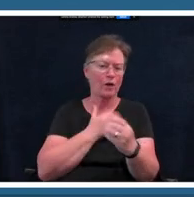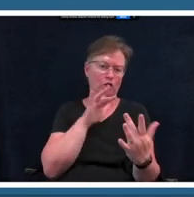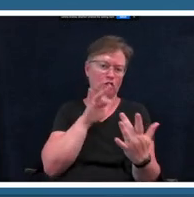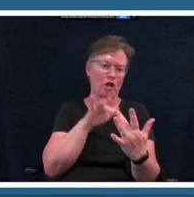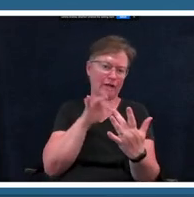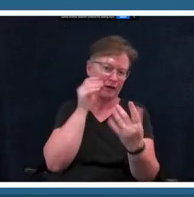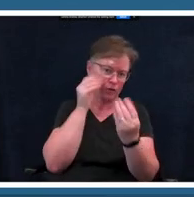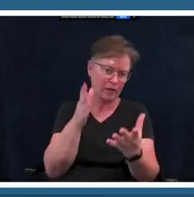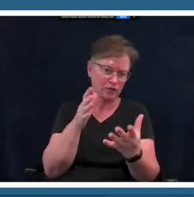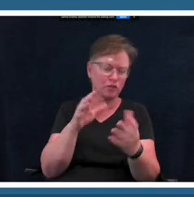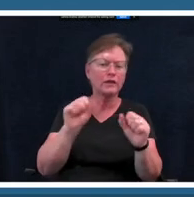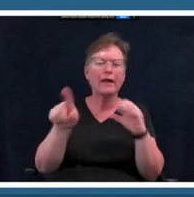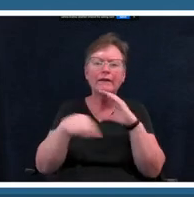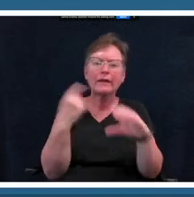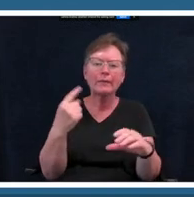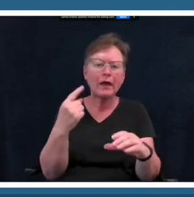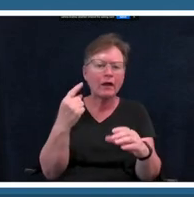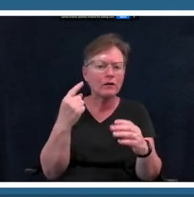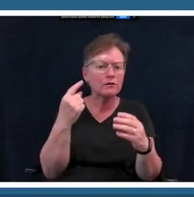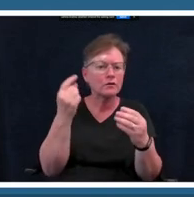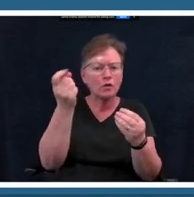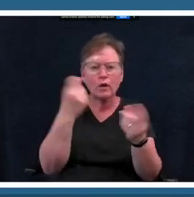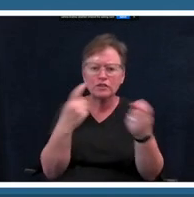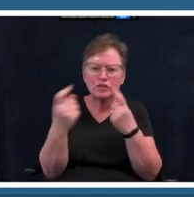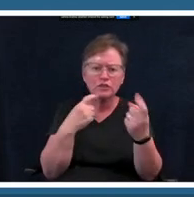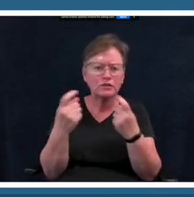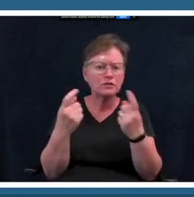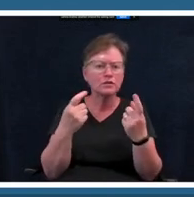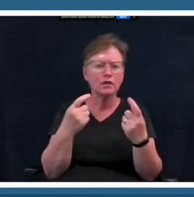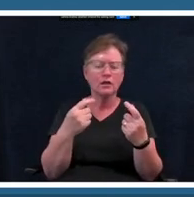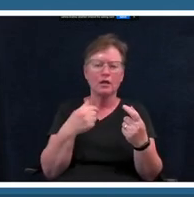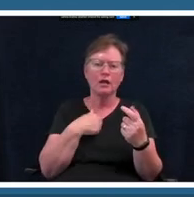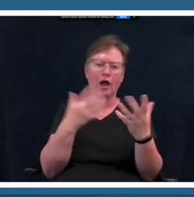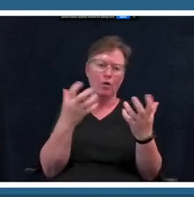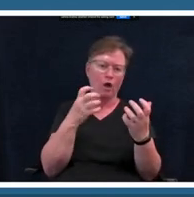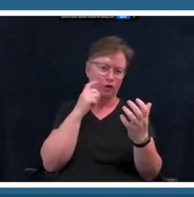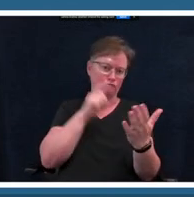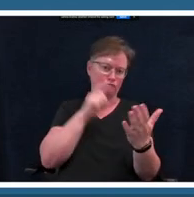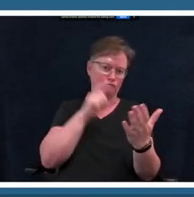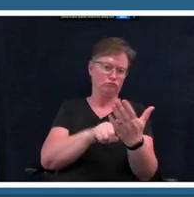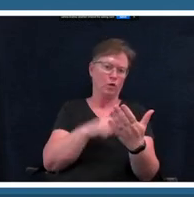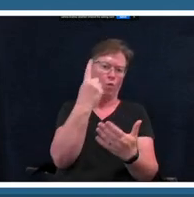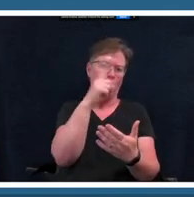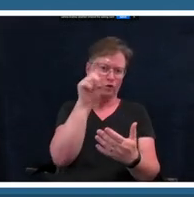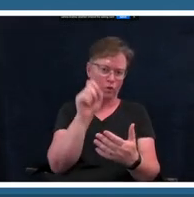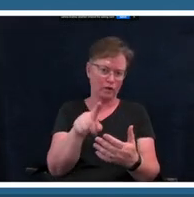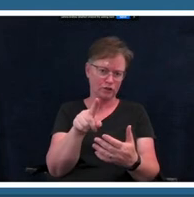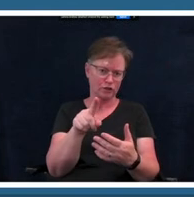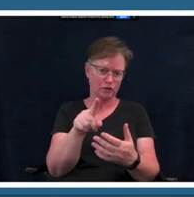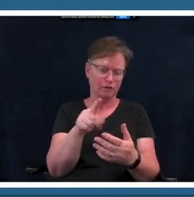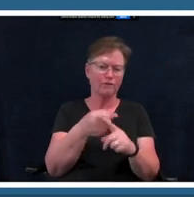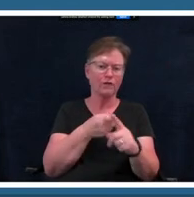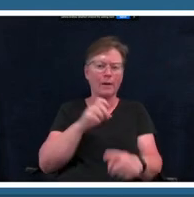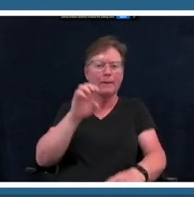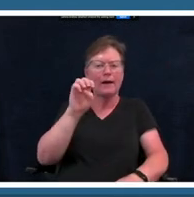your questions too i want to call it one question in particular from eileen